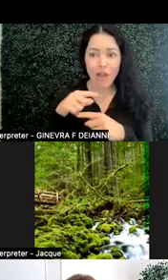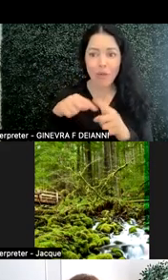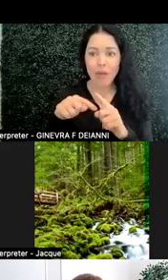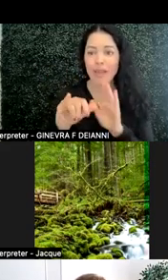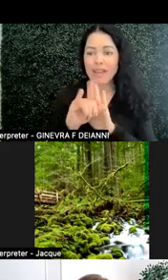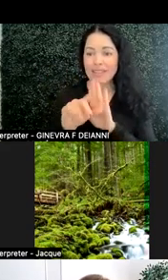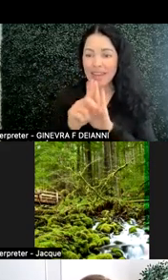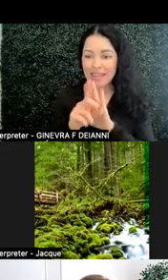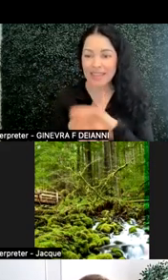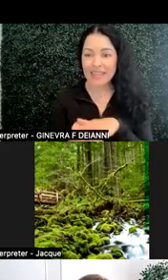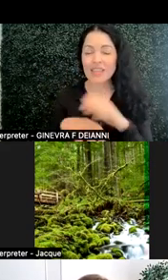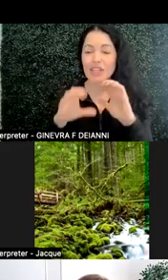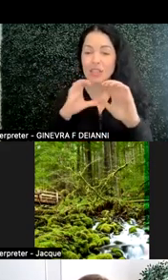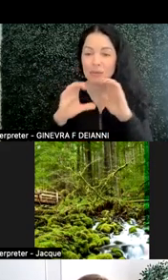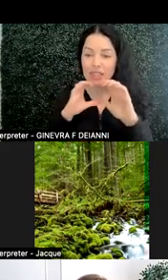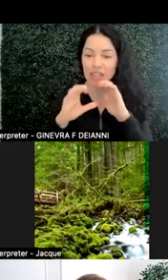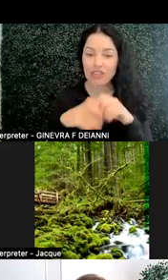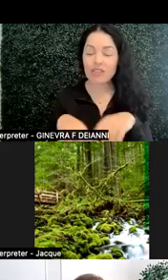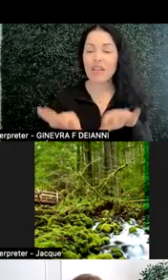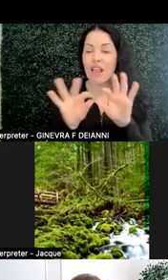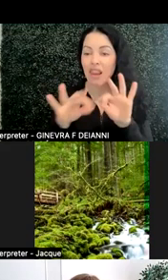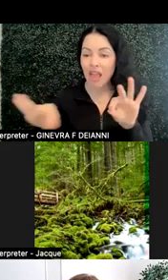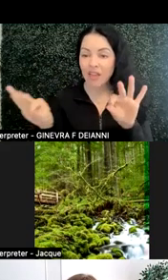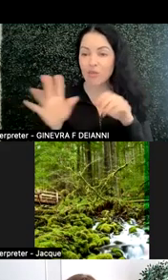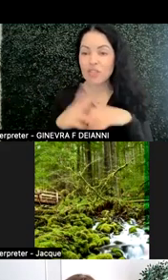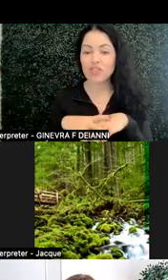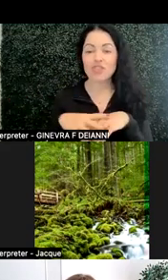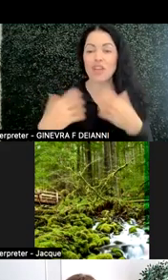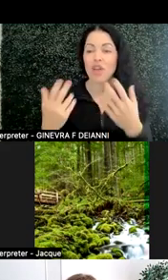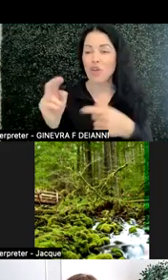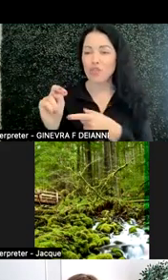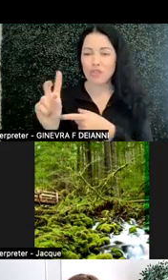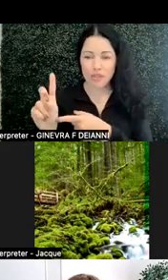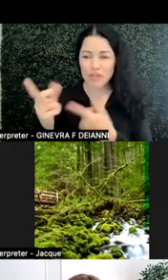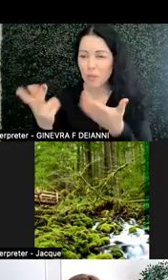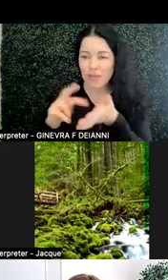and communication, and language, and what is neurodiversity meaning, and all of that.